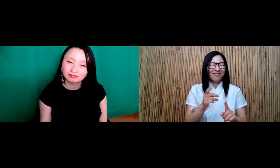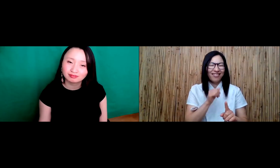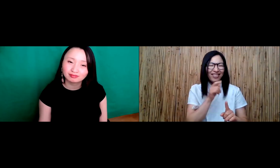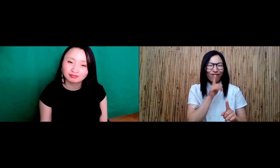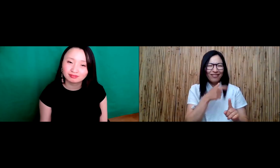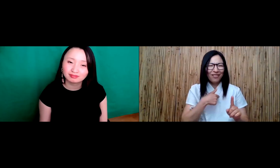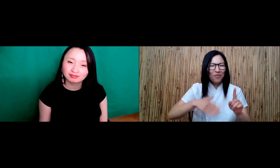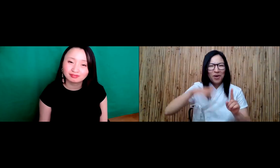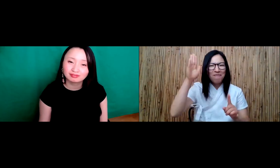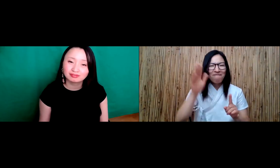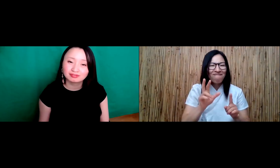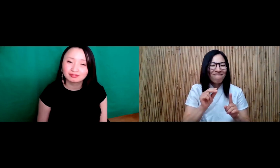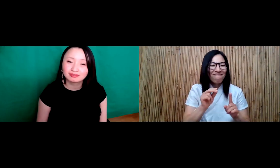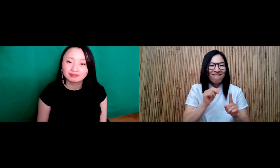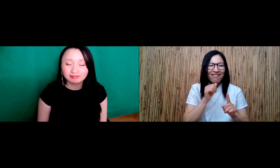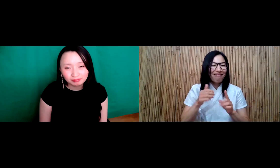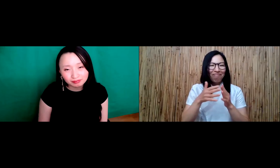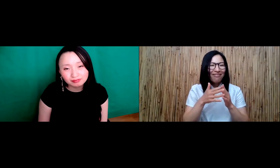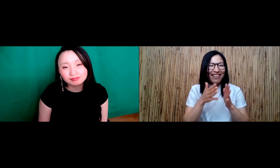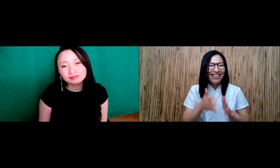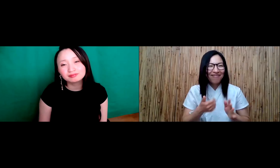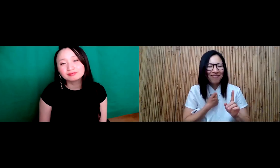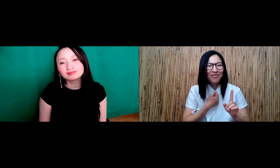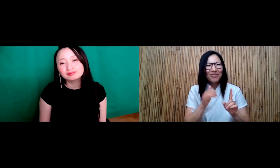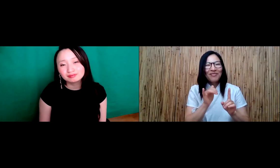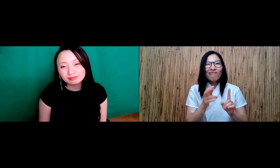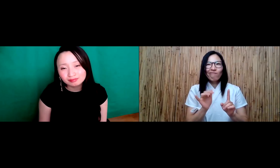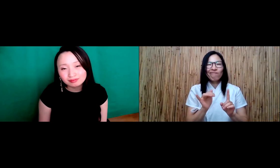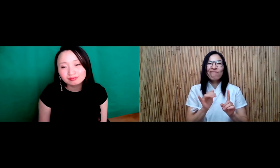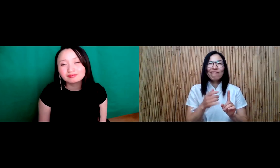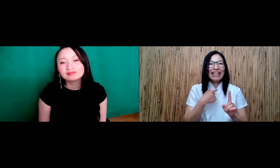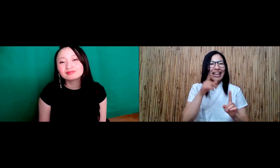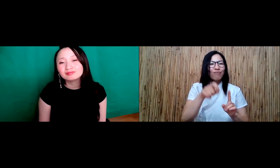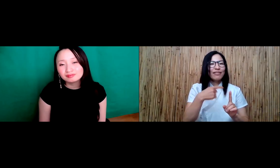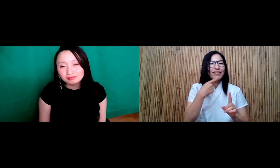similar questions. And I, and I have to explain that I didn't